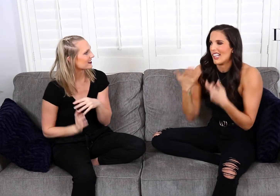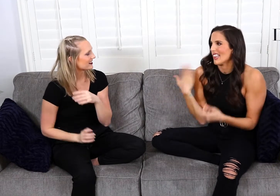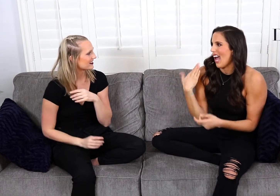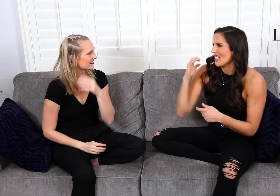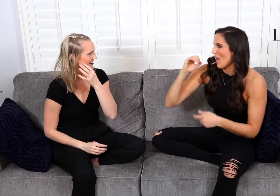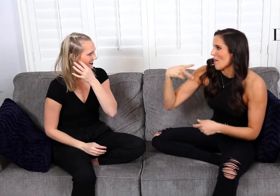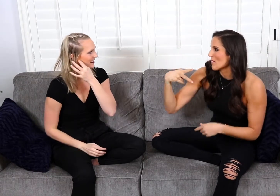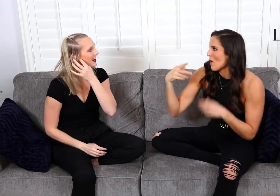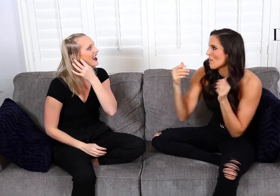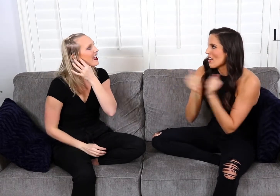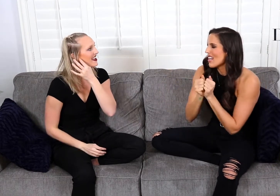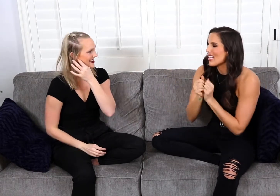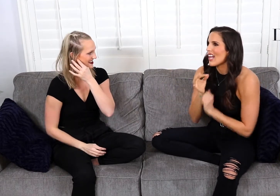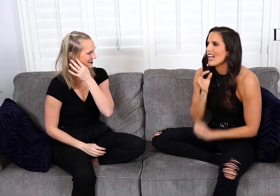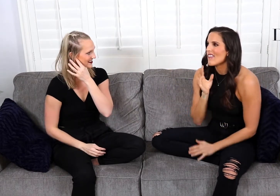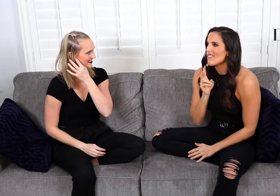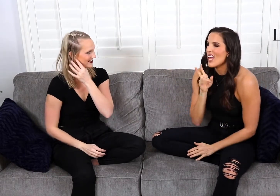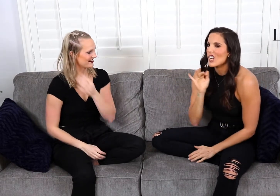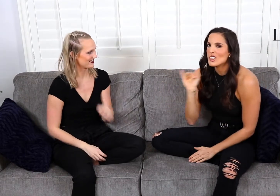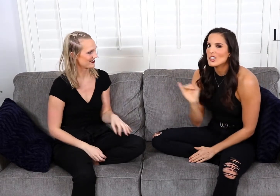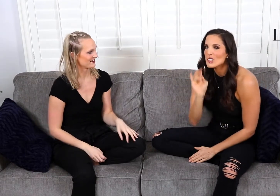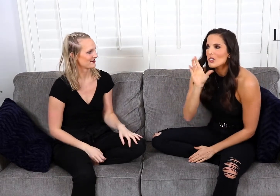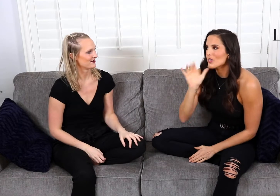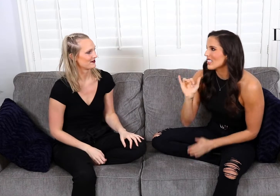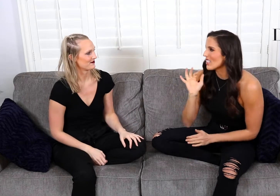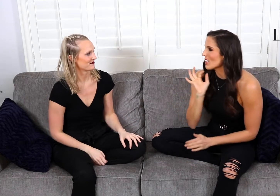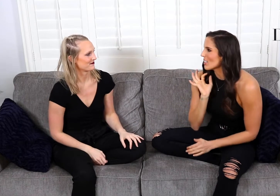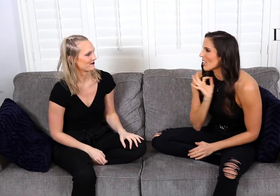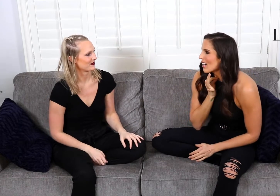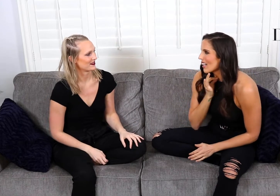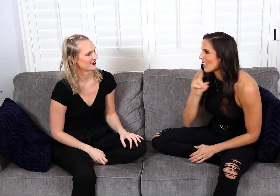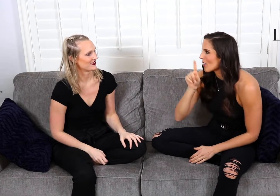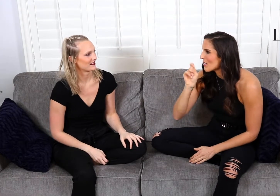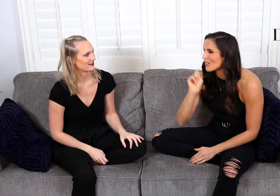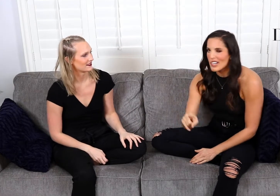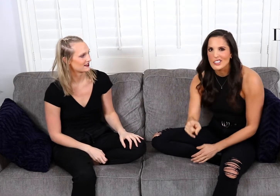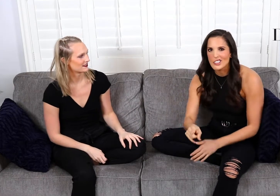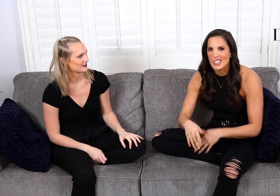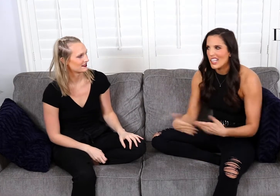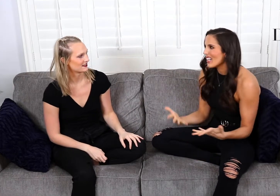last episode with a very juicy curious question.